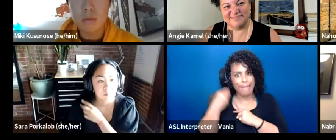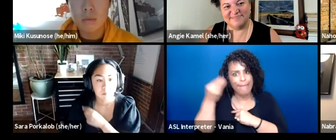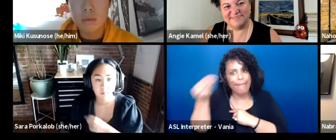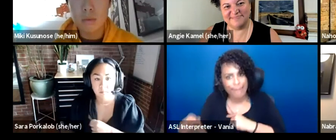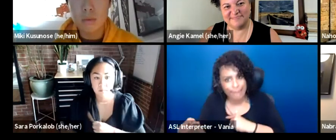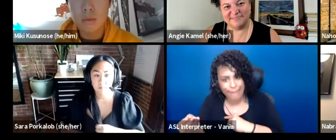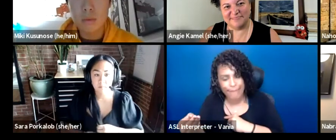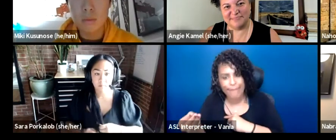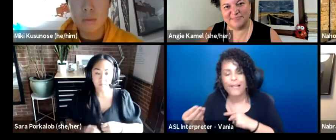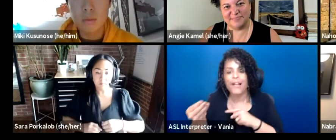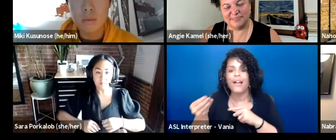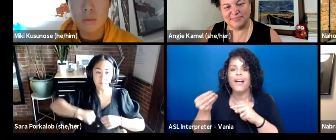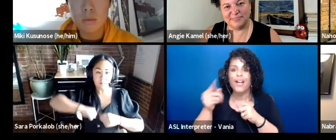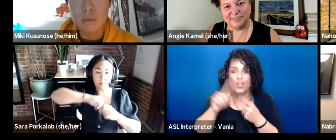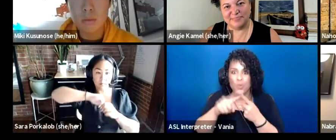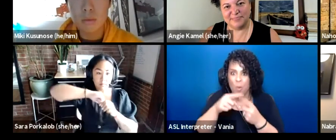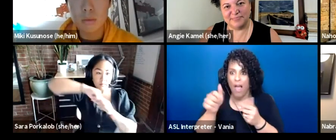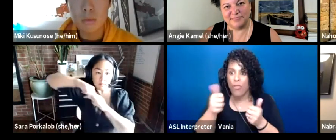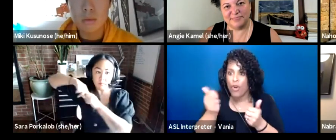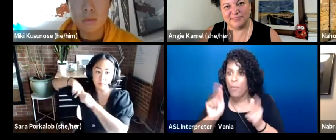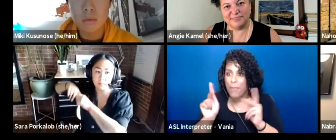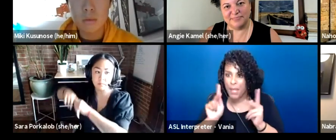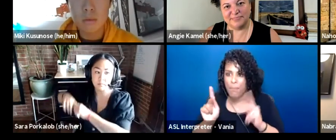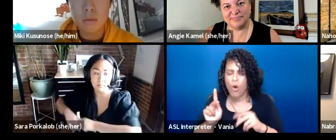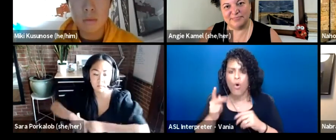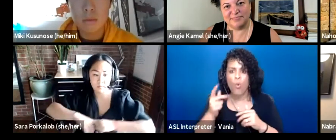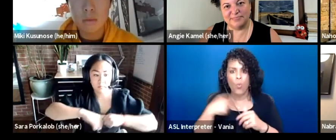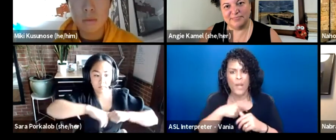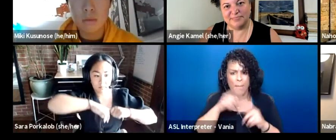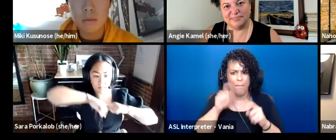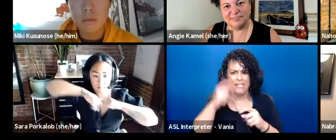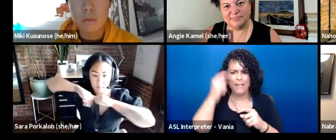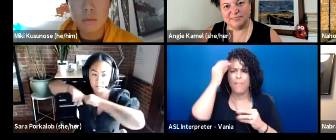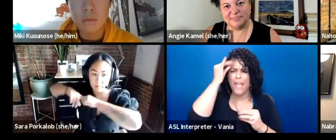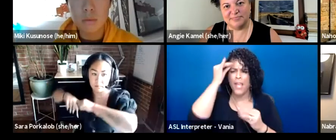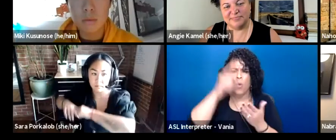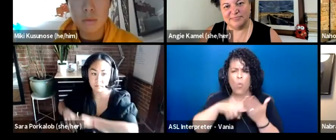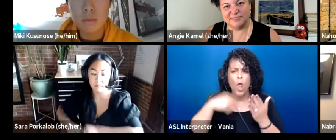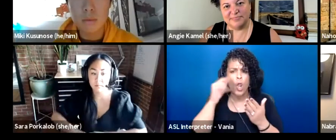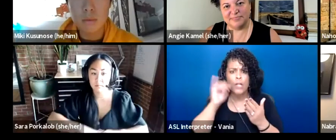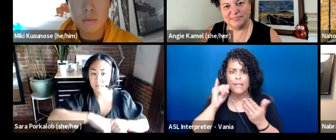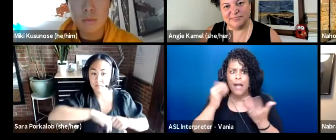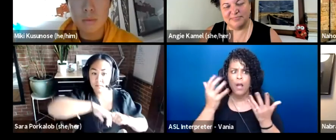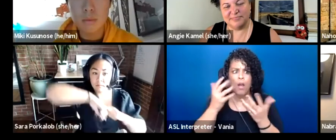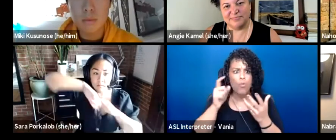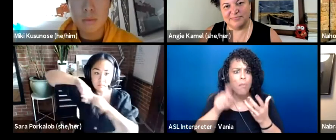is also to start to hold what it looks like to really expand our artists community